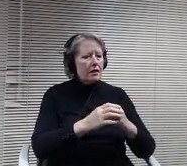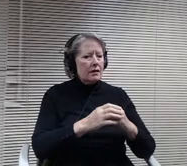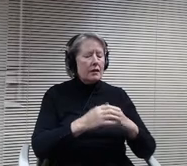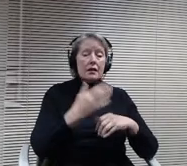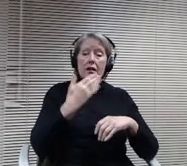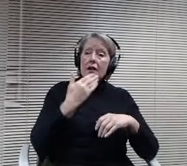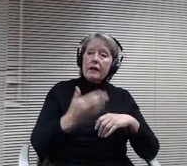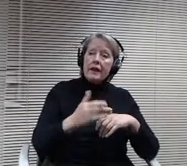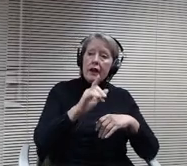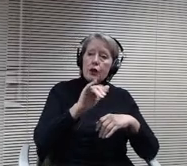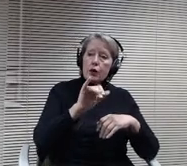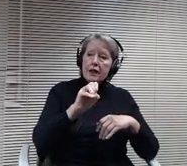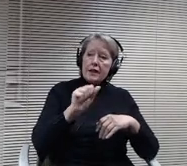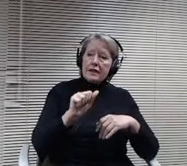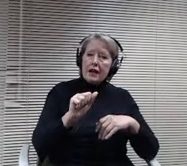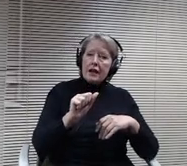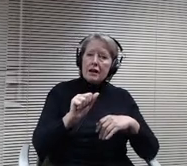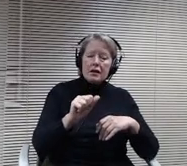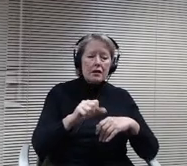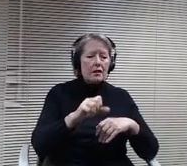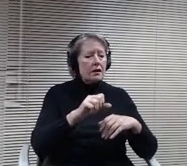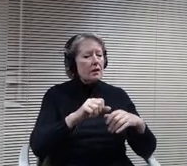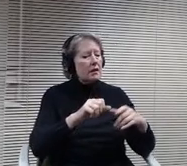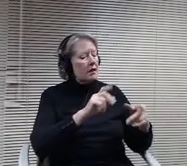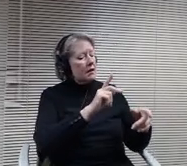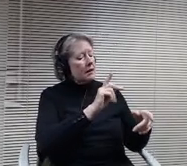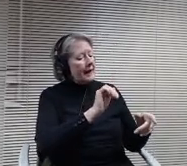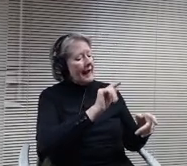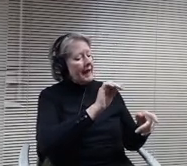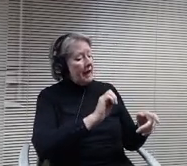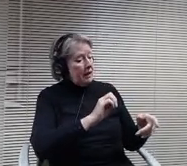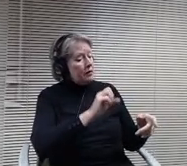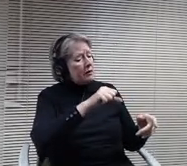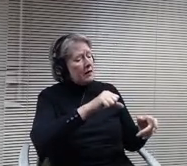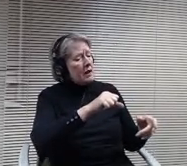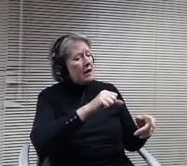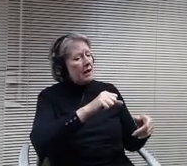I I would agree to clean that. My thought is that our policy is